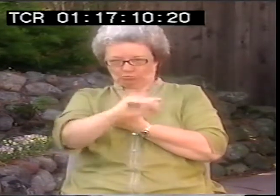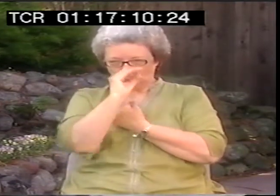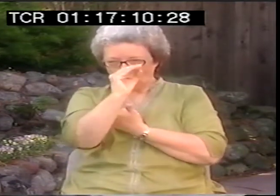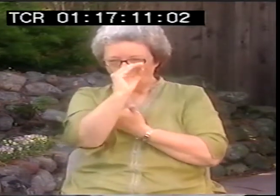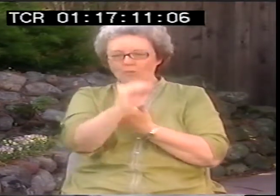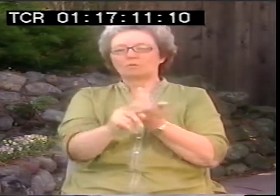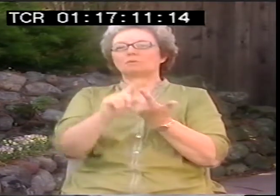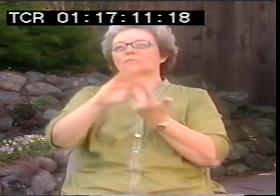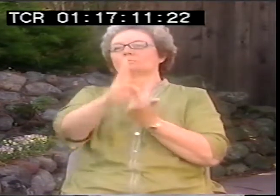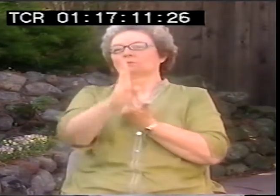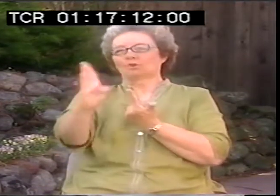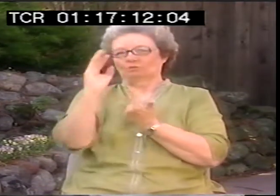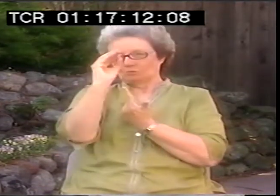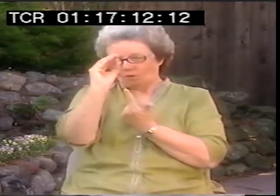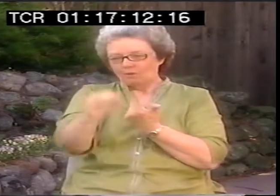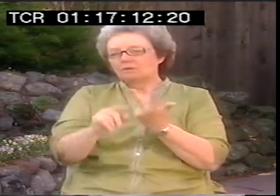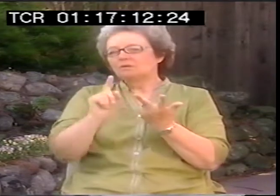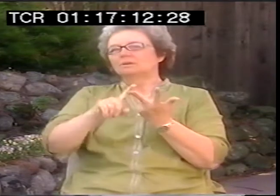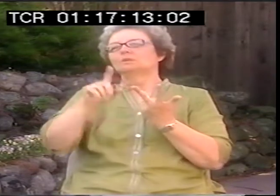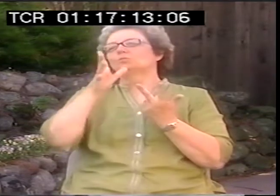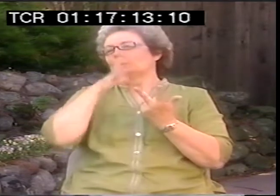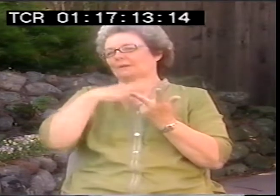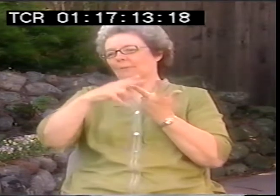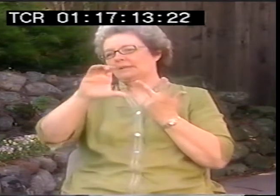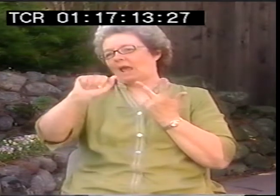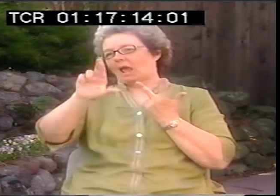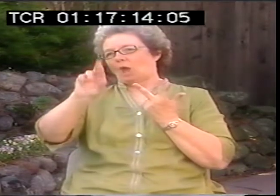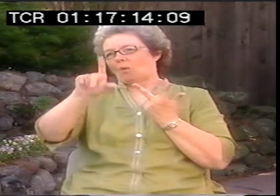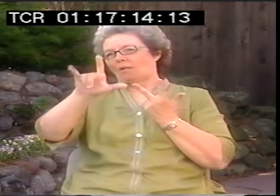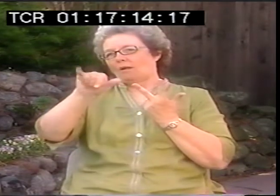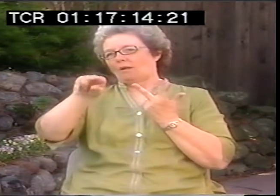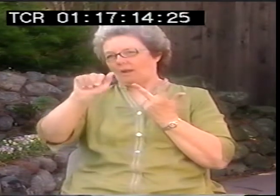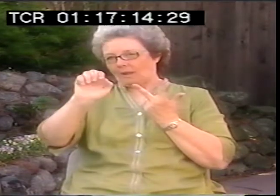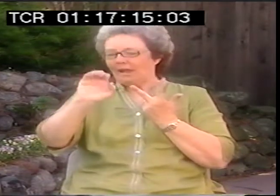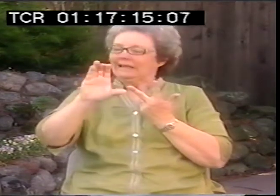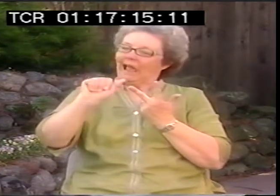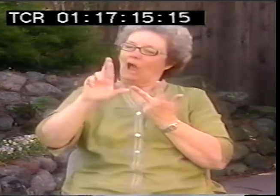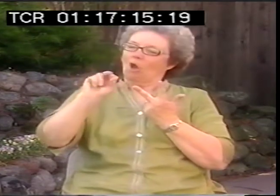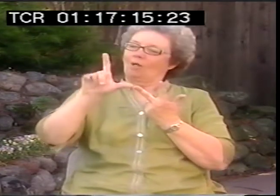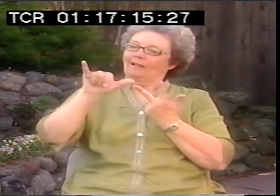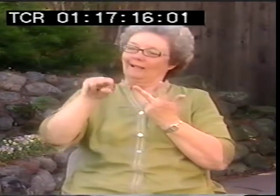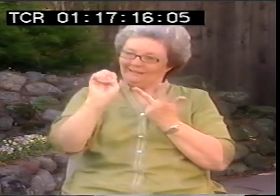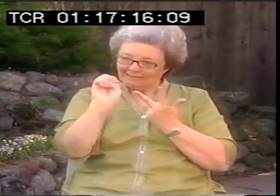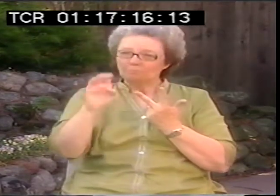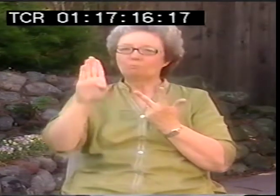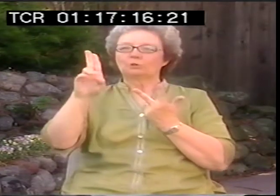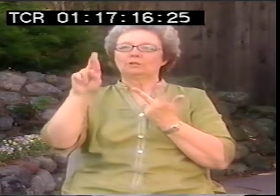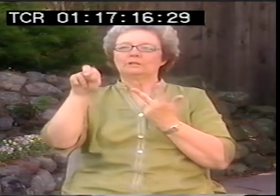There was this wonderful summer school program. Malls taught there. Bernard Bragg did.